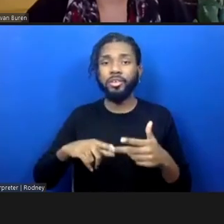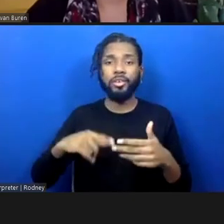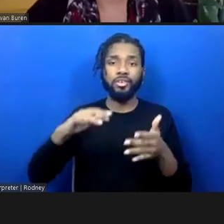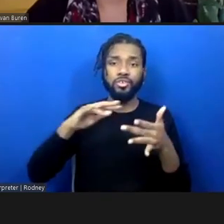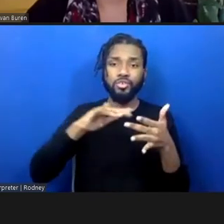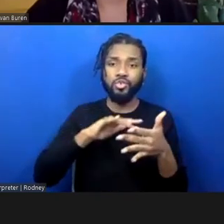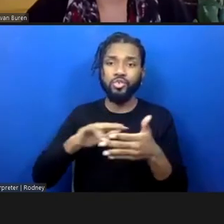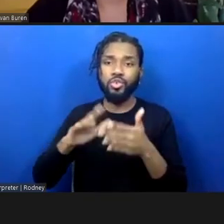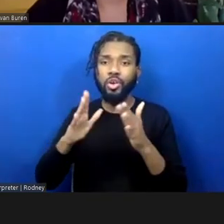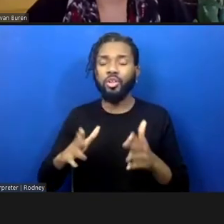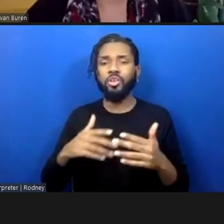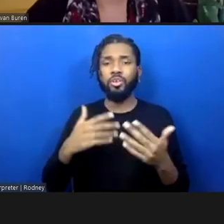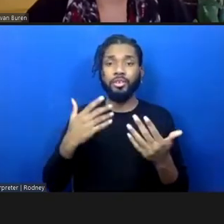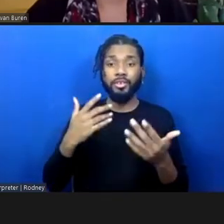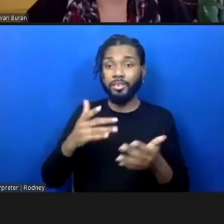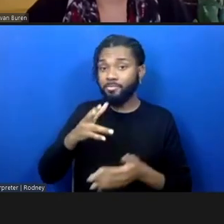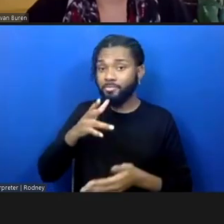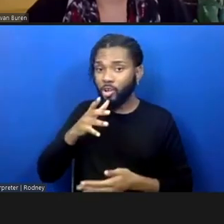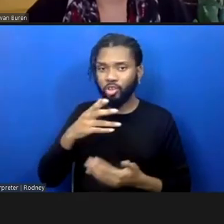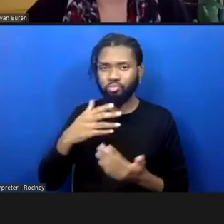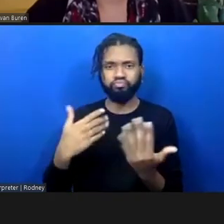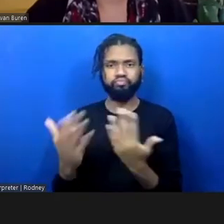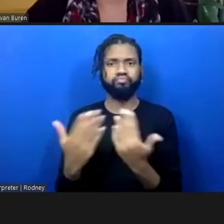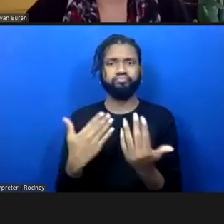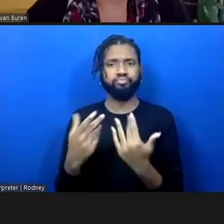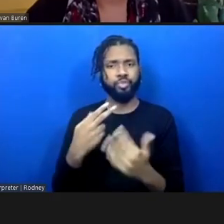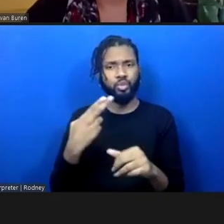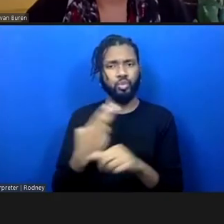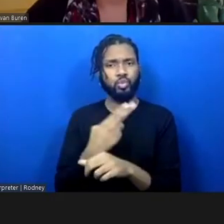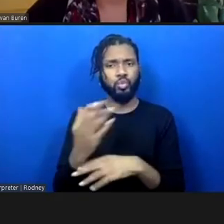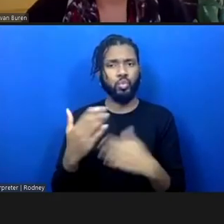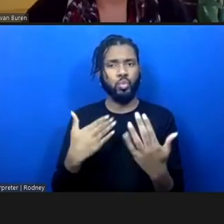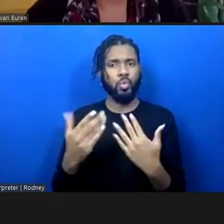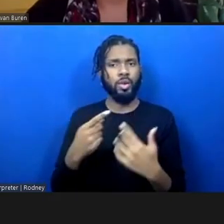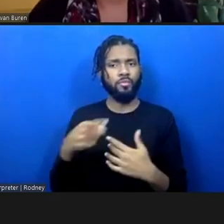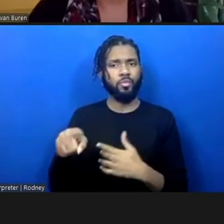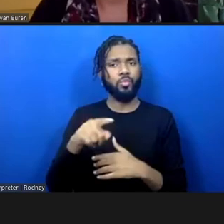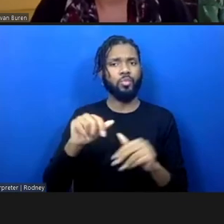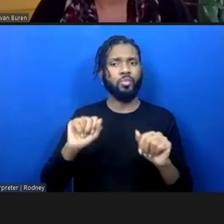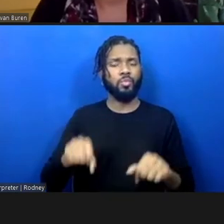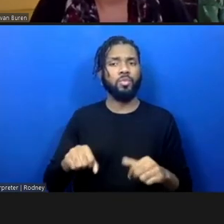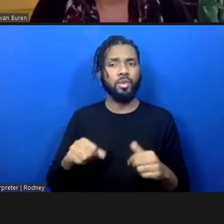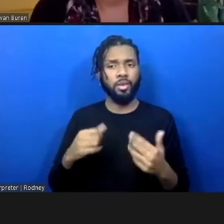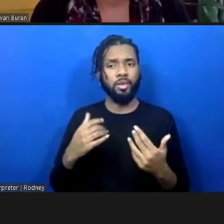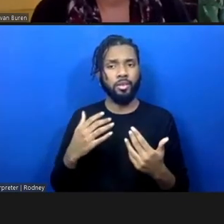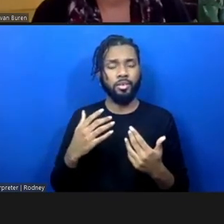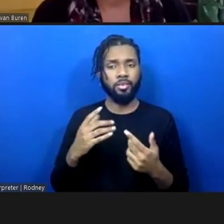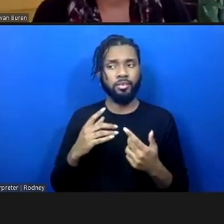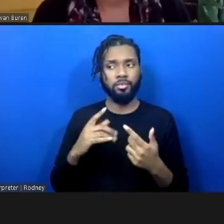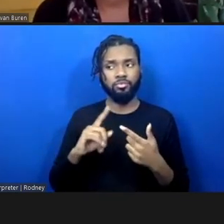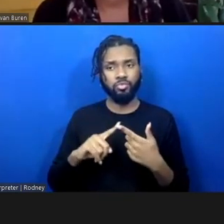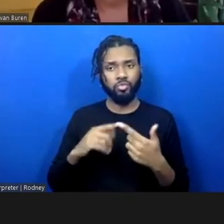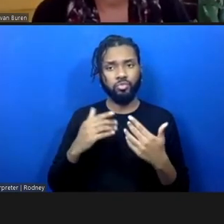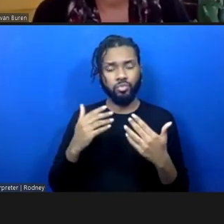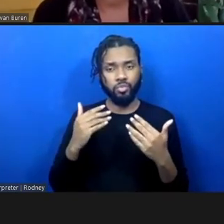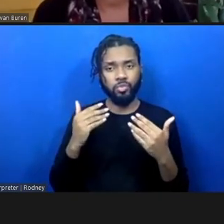or whatever, a mother, that you use any tool you can to work against mass